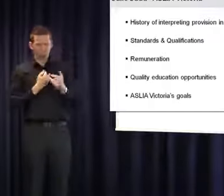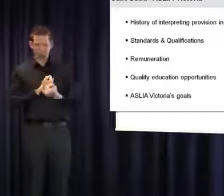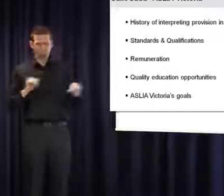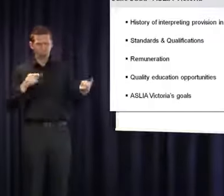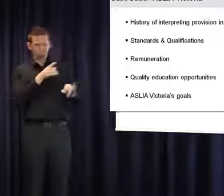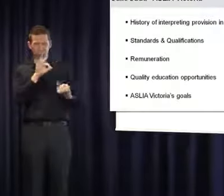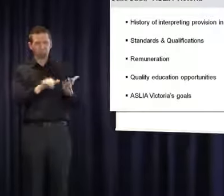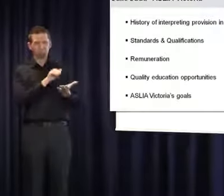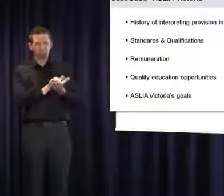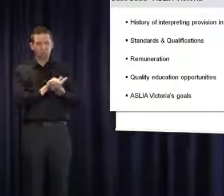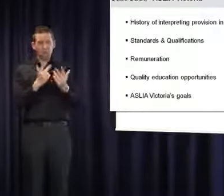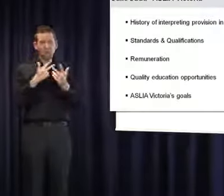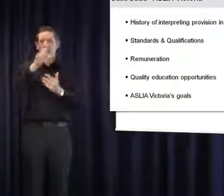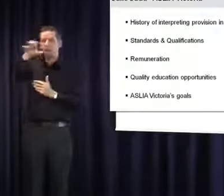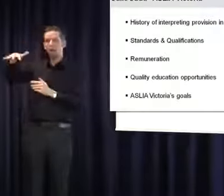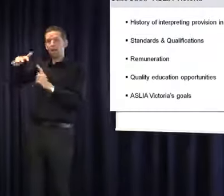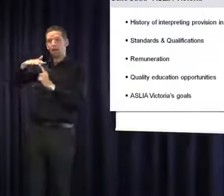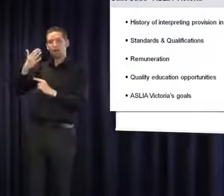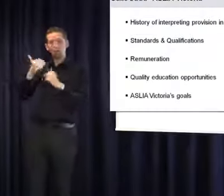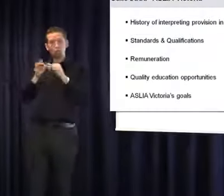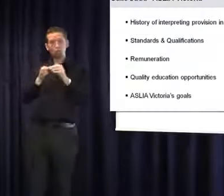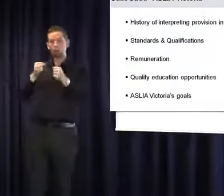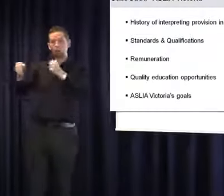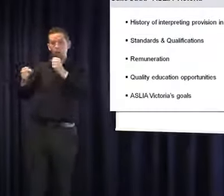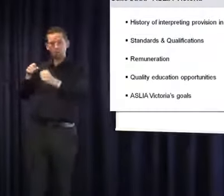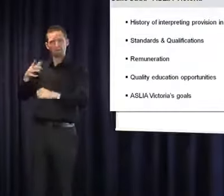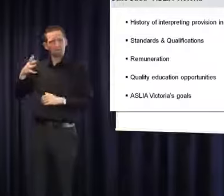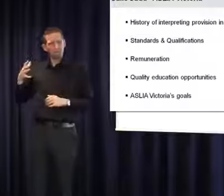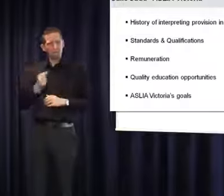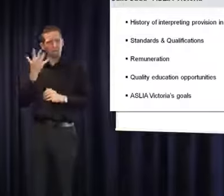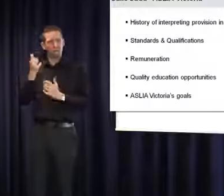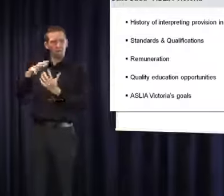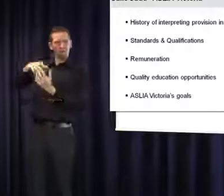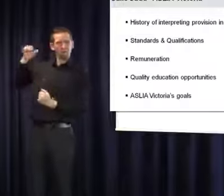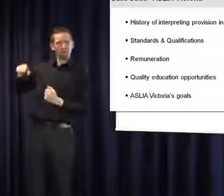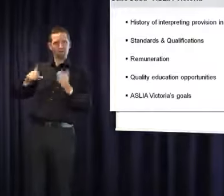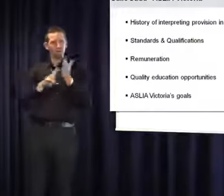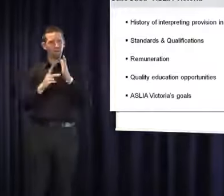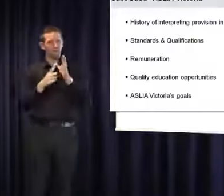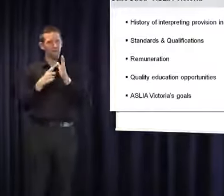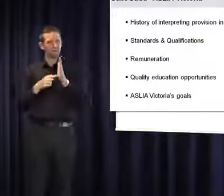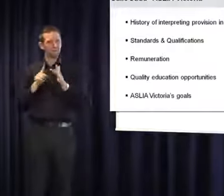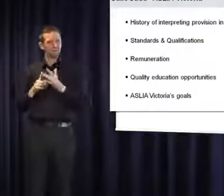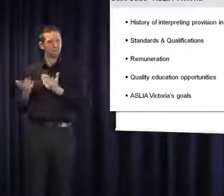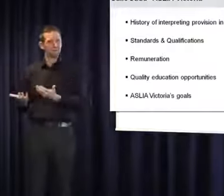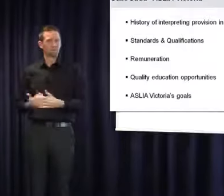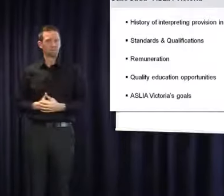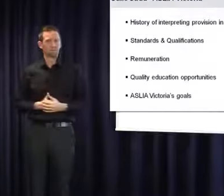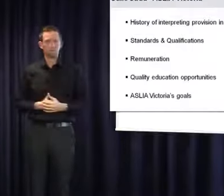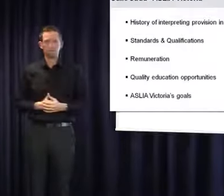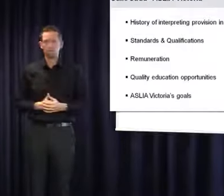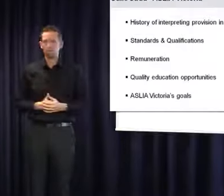interpreting that interpreters work in require them to have this qualification. We need to